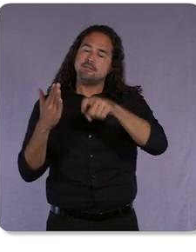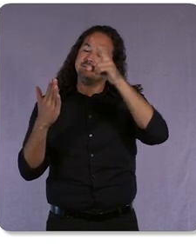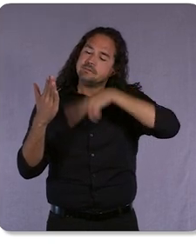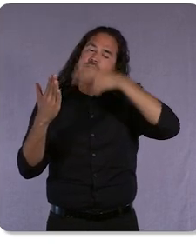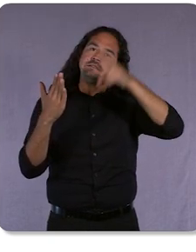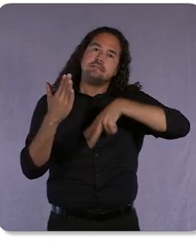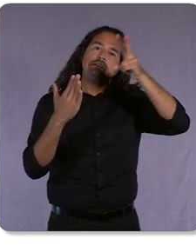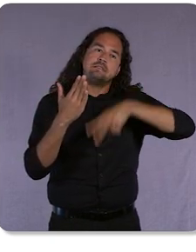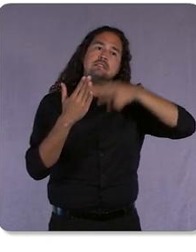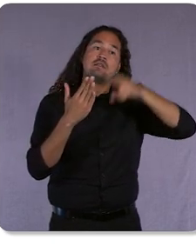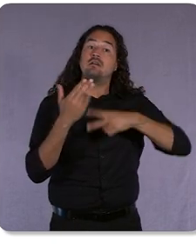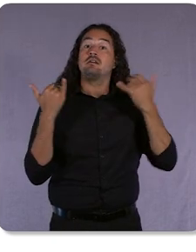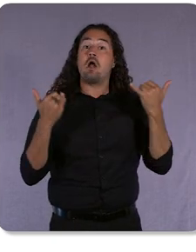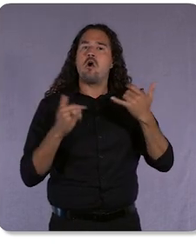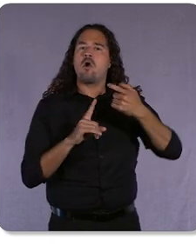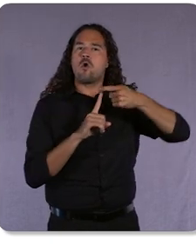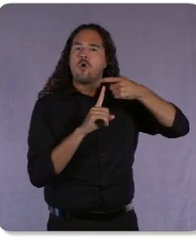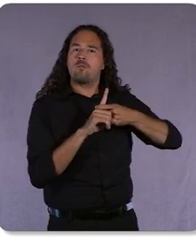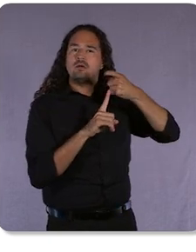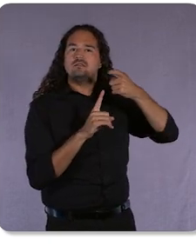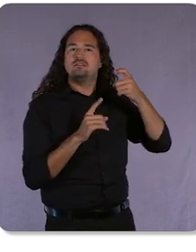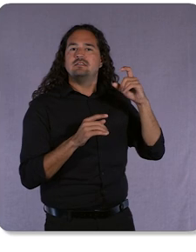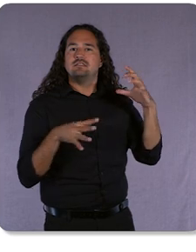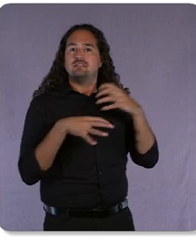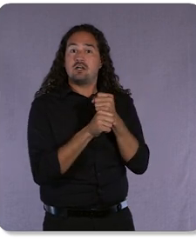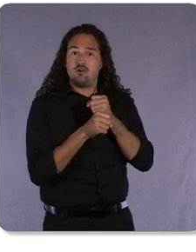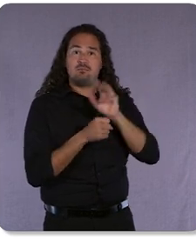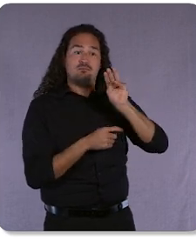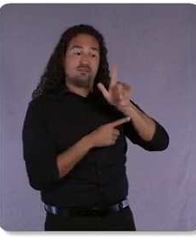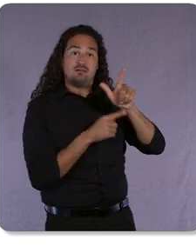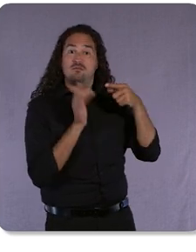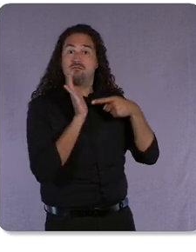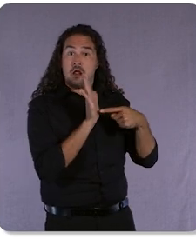our machine learning models can now instantly summarize the main points from a long document.